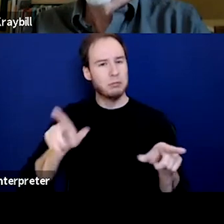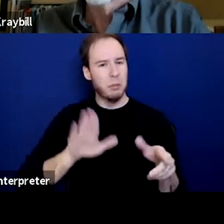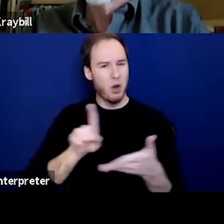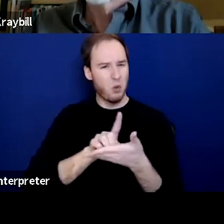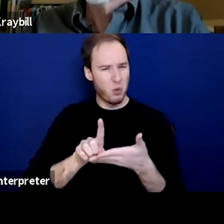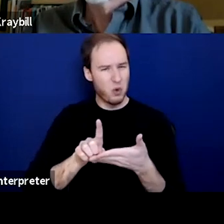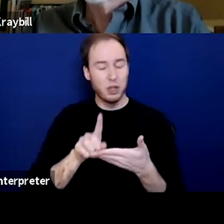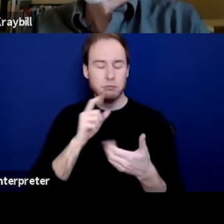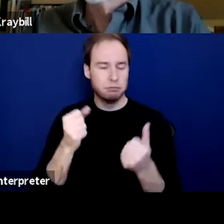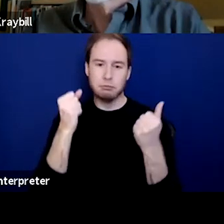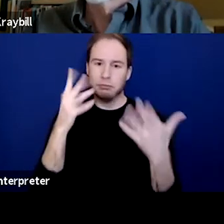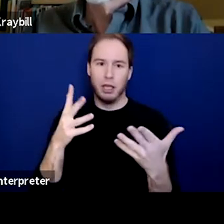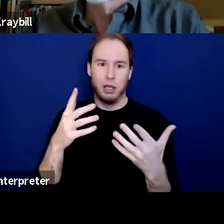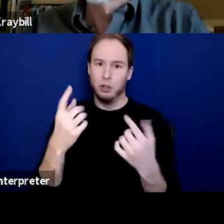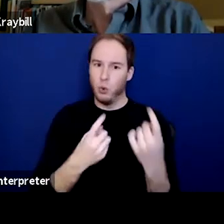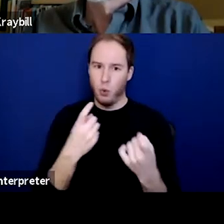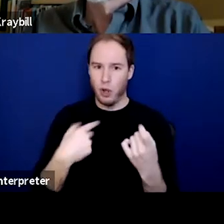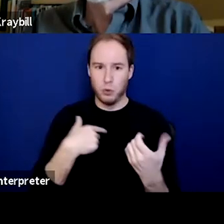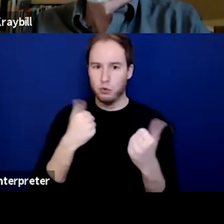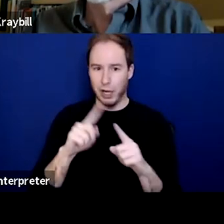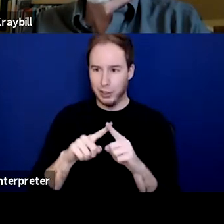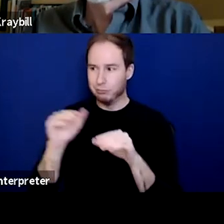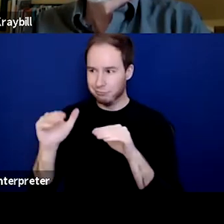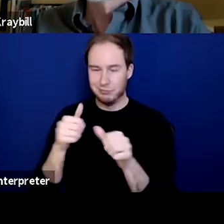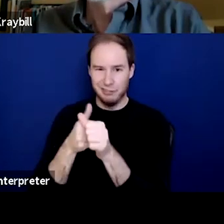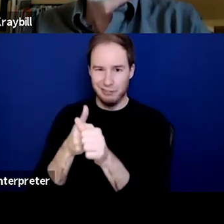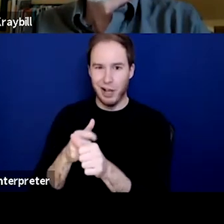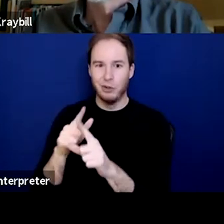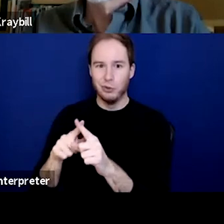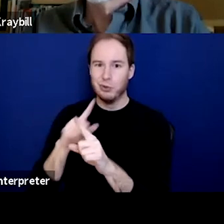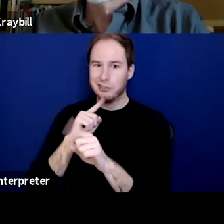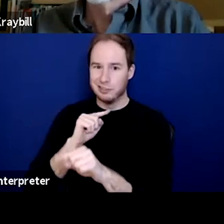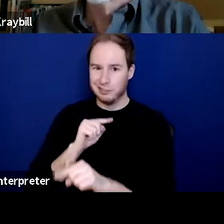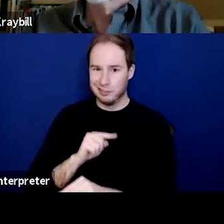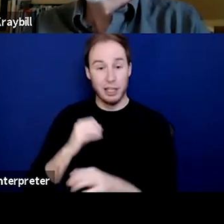there's lots of questions we're gonna try to work on and follow up after the webinar. If you haven't gotten yours in,